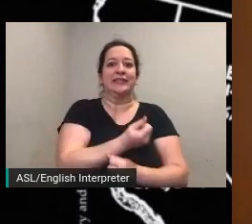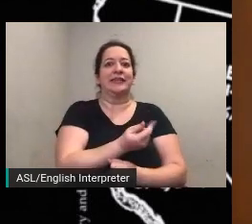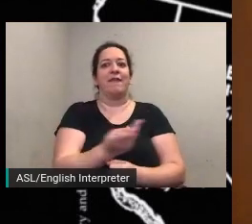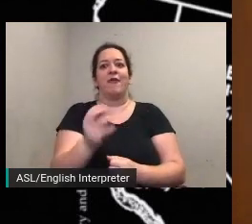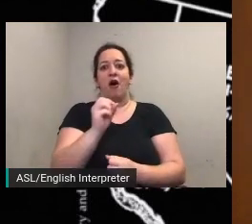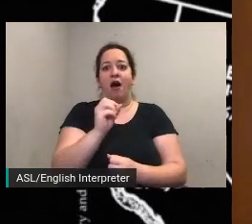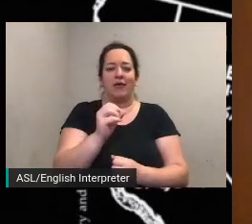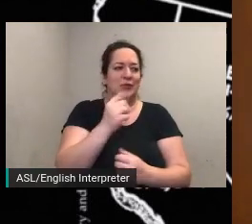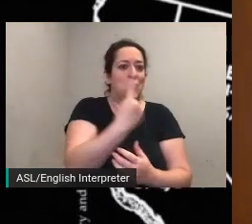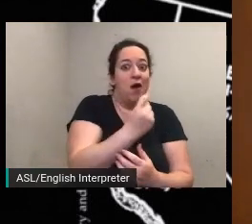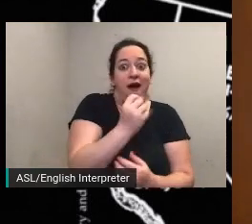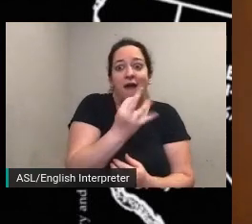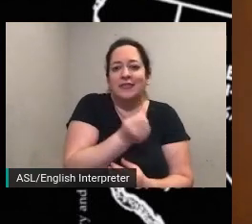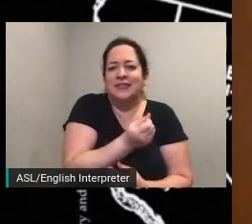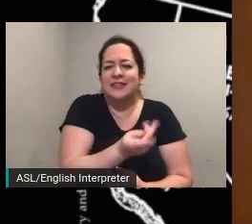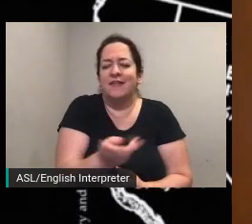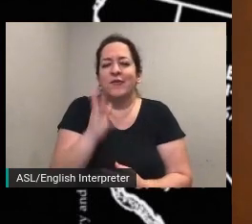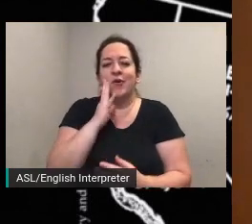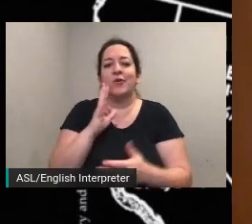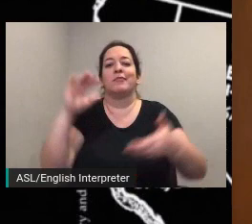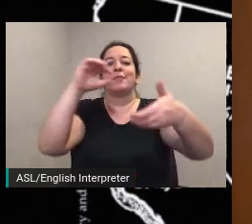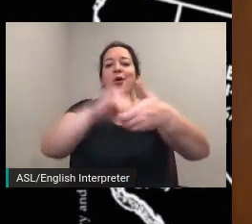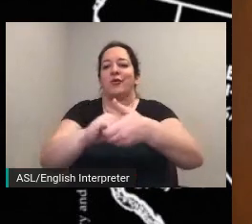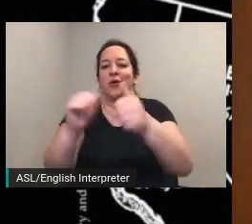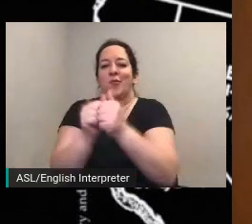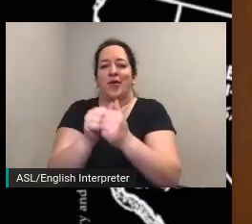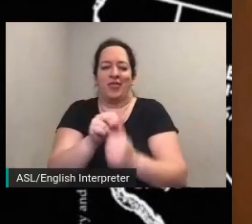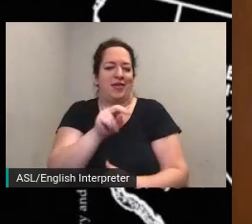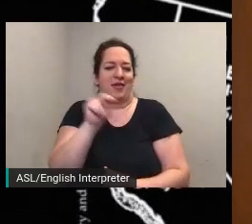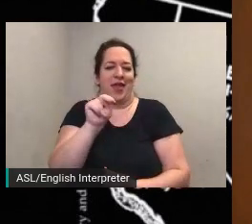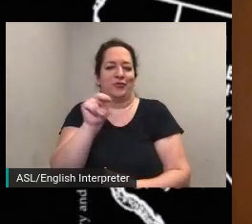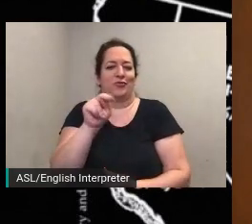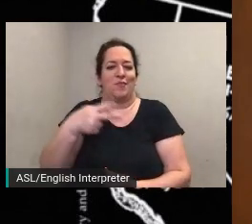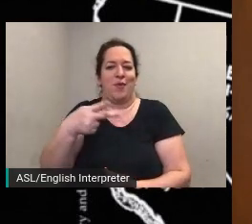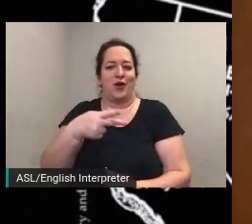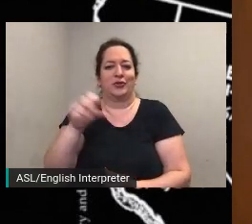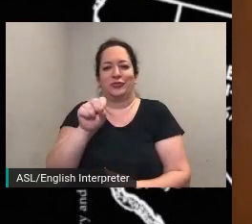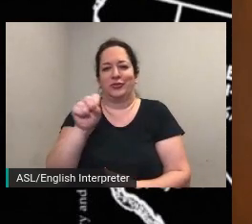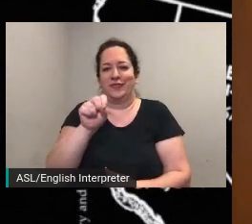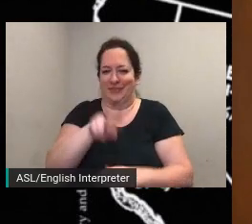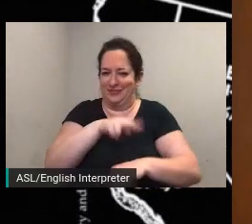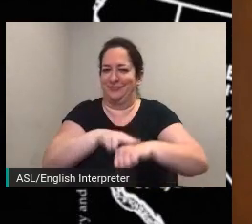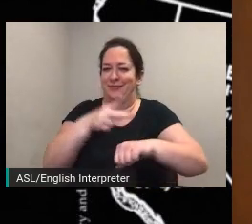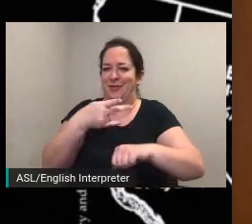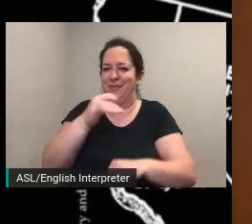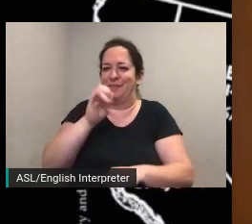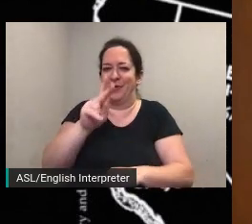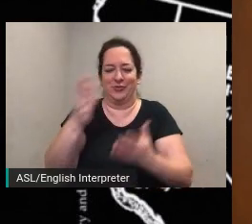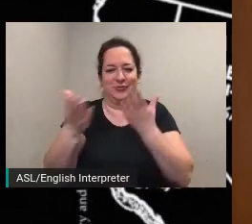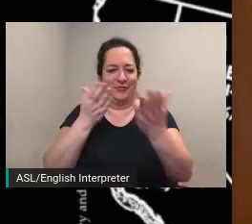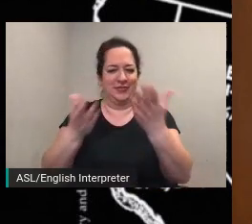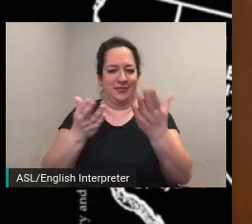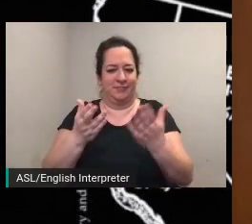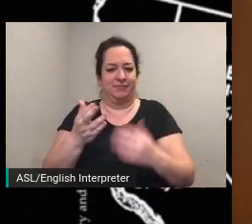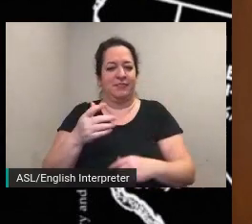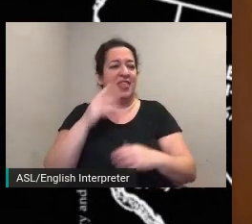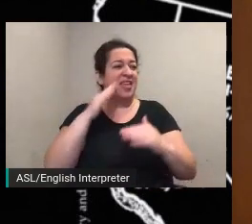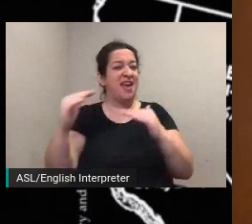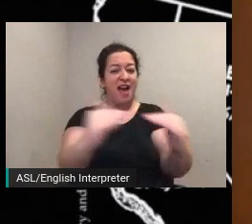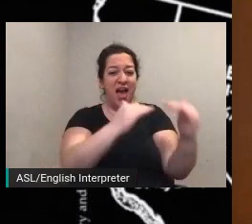and team you are partnering on the importance of the 19th amendment has never been more clear and equitable access to voting education